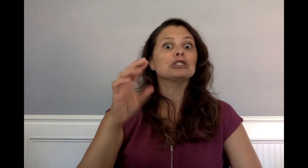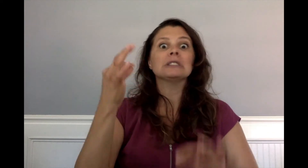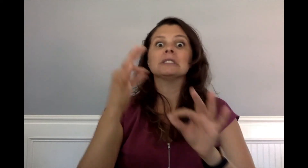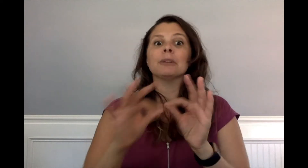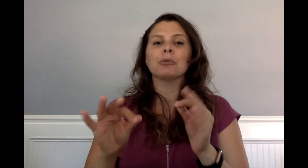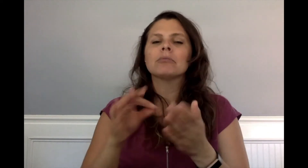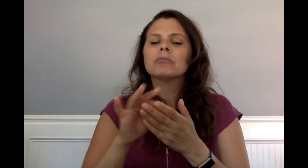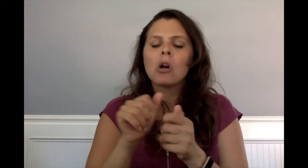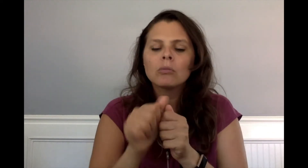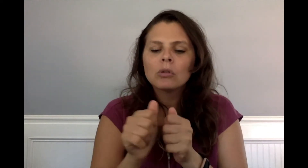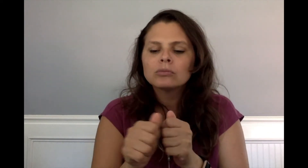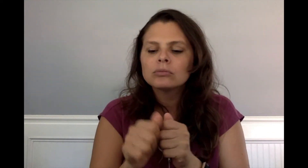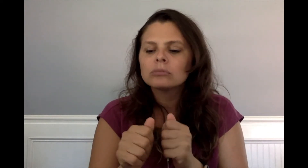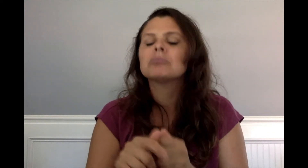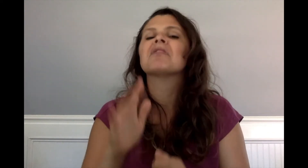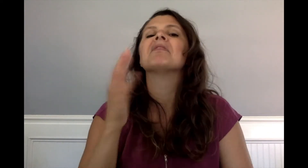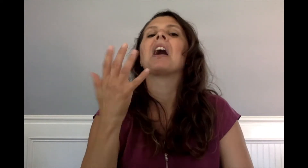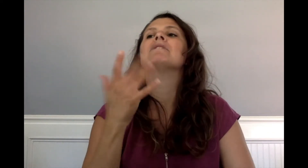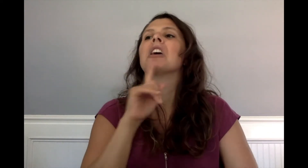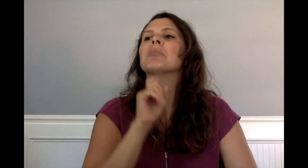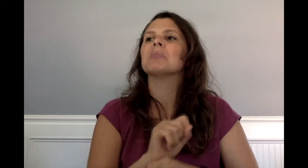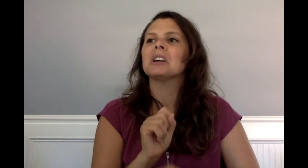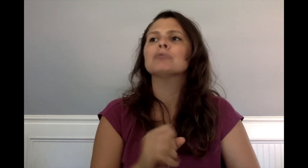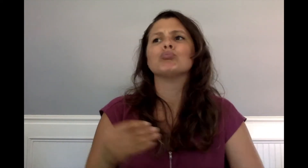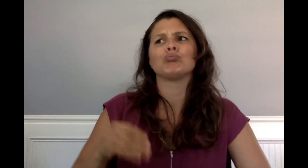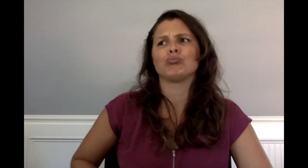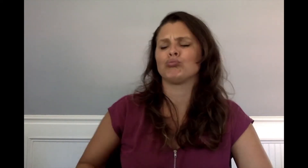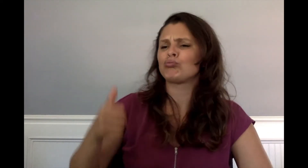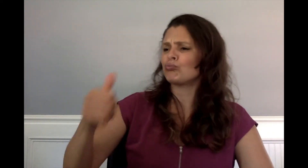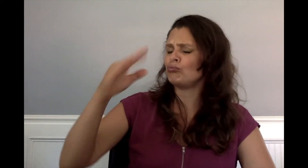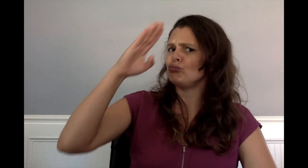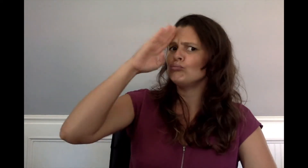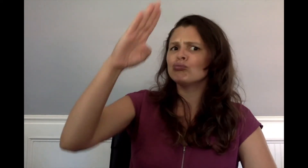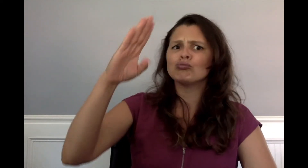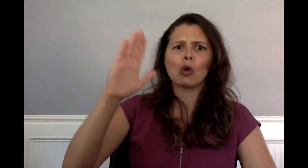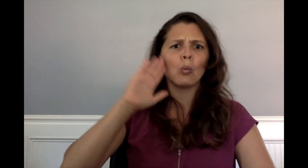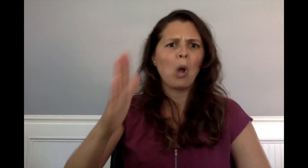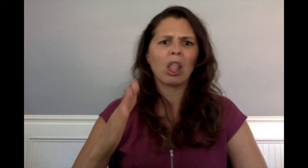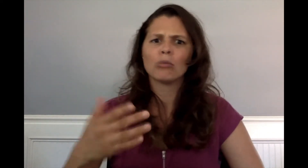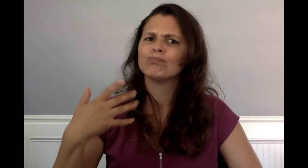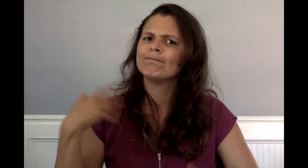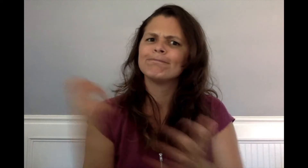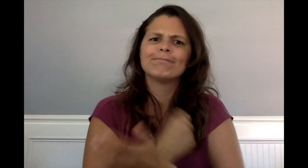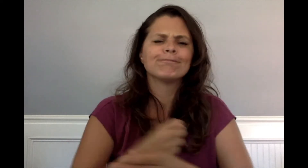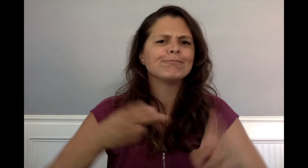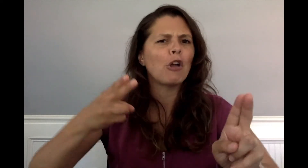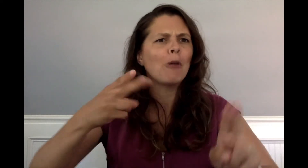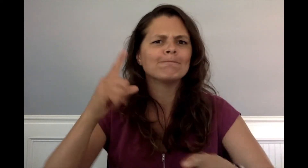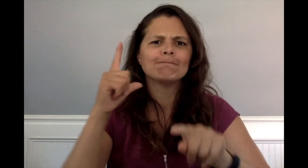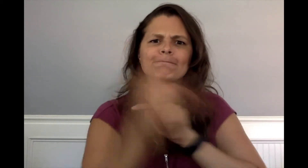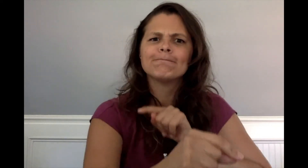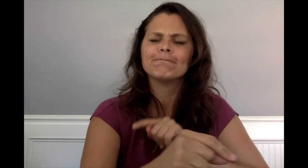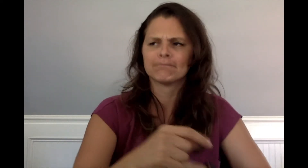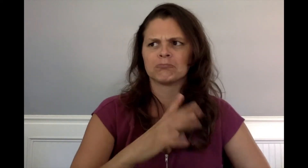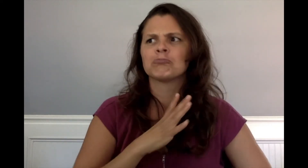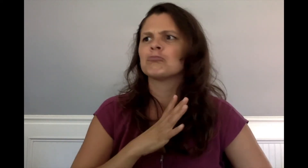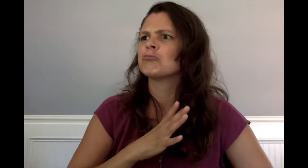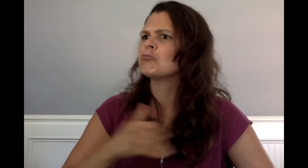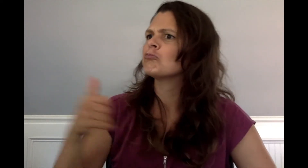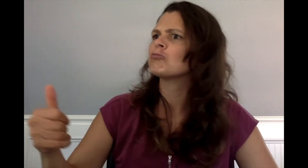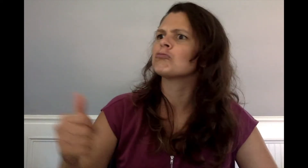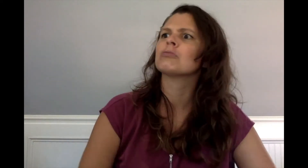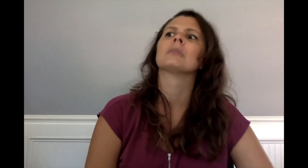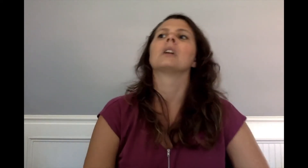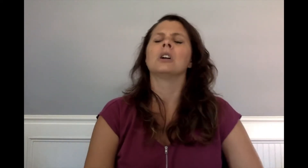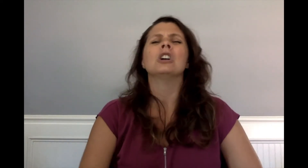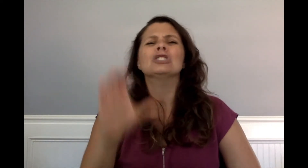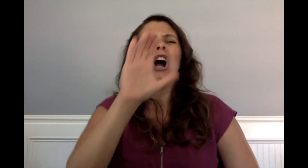Mr. Simple counted the bills. "You betcha."